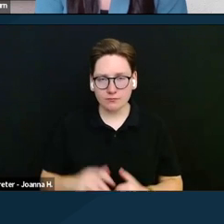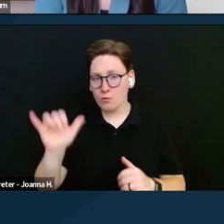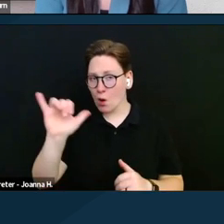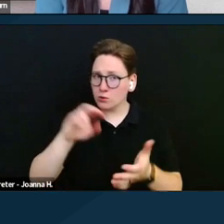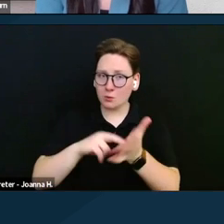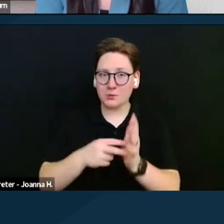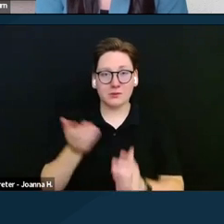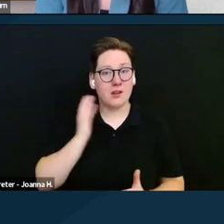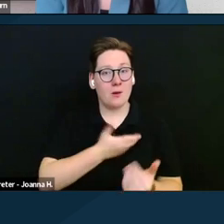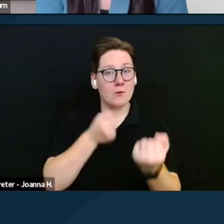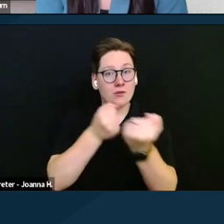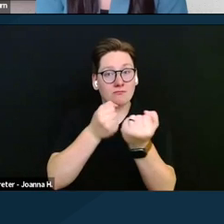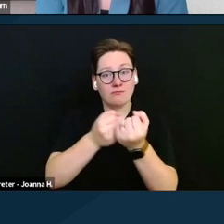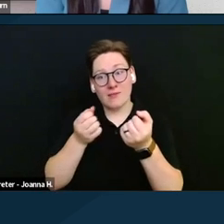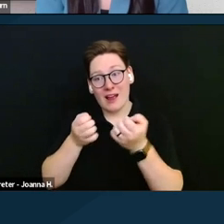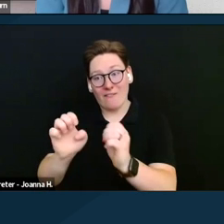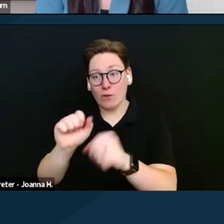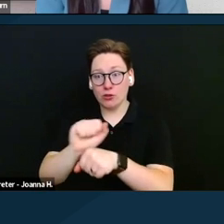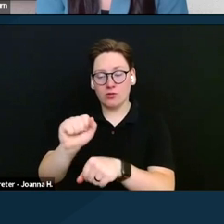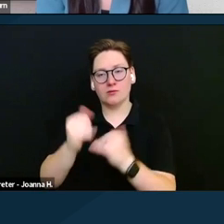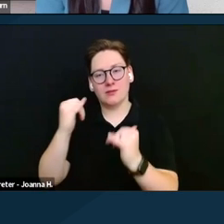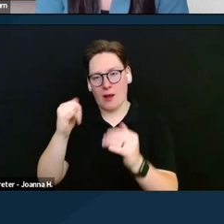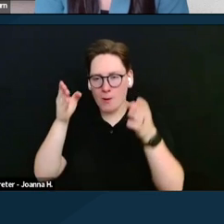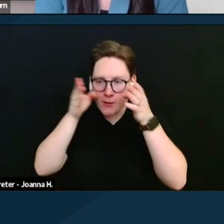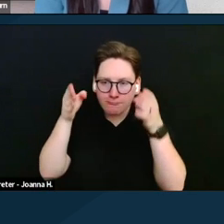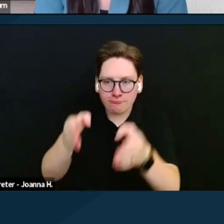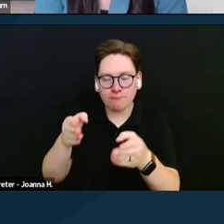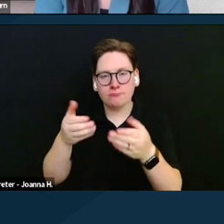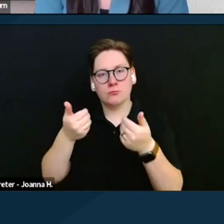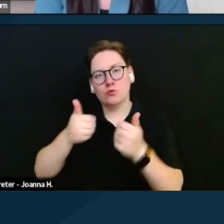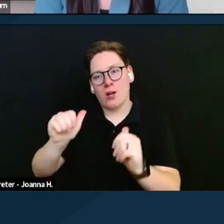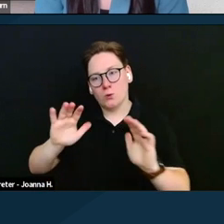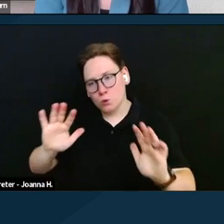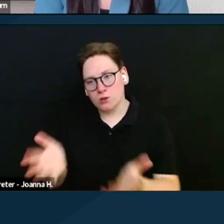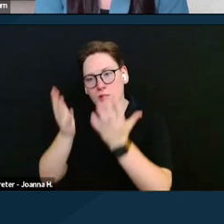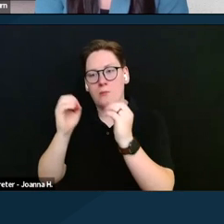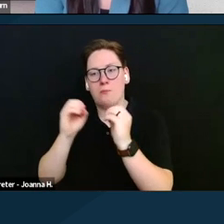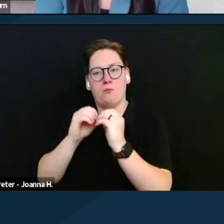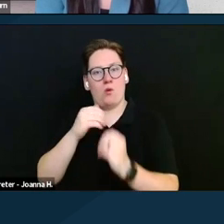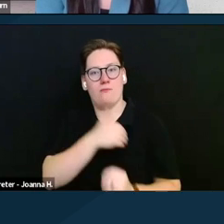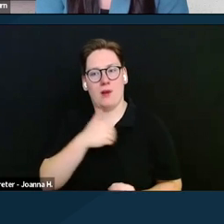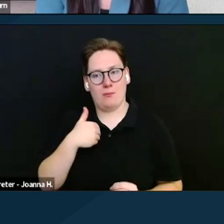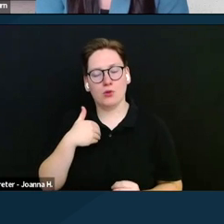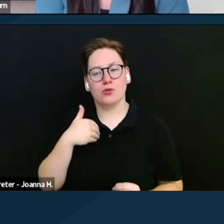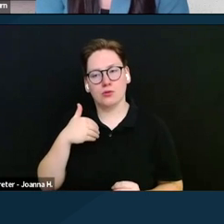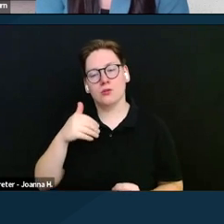are targeted right now in trying to encourage more members of the Ways & Means Committee,